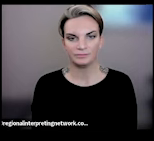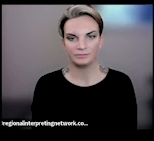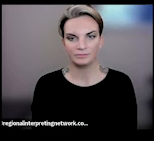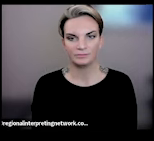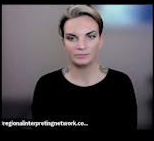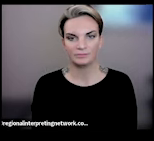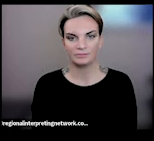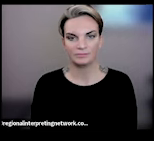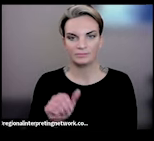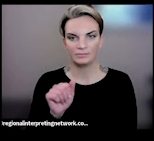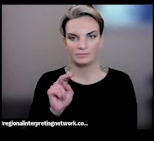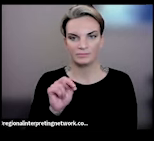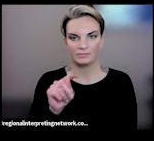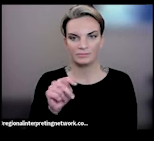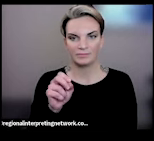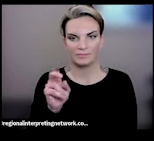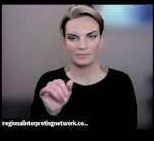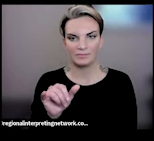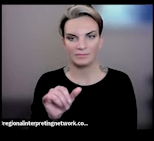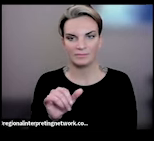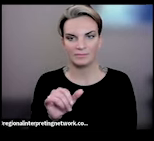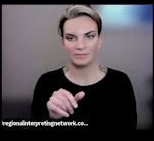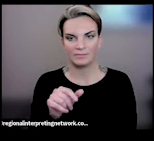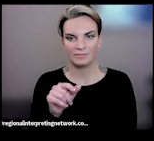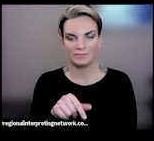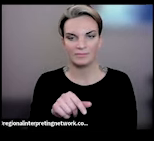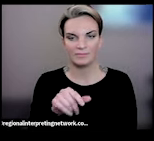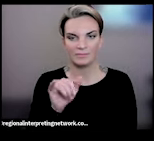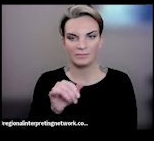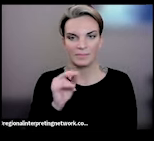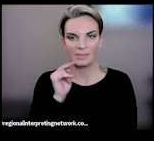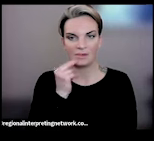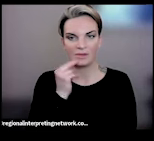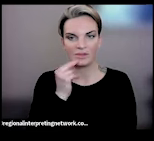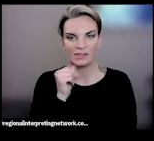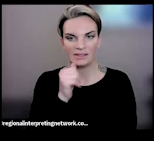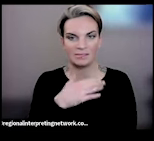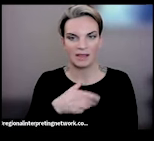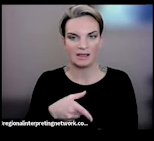I you know this this isn't the nutrition aspect isn't my expertise, just having come from like the